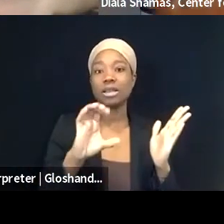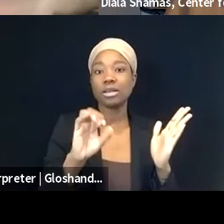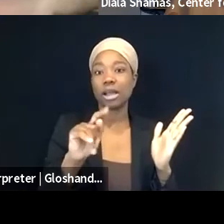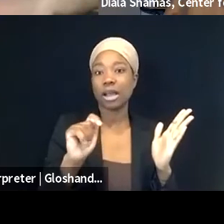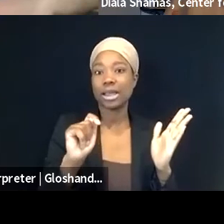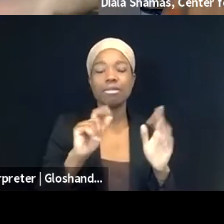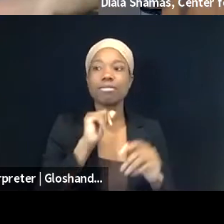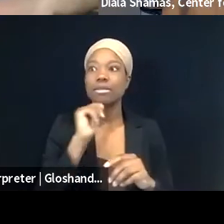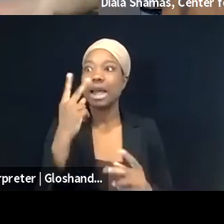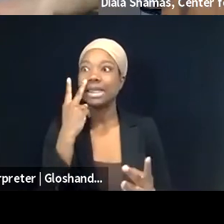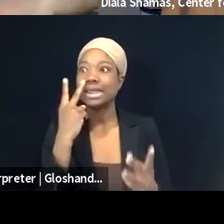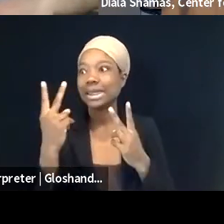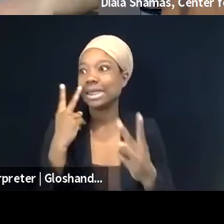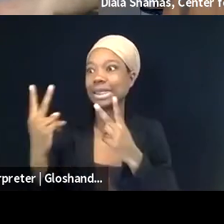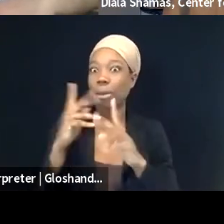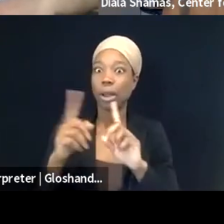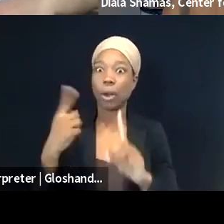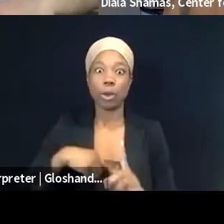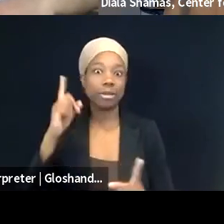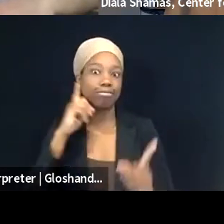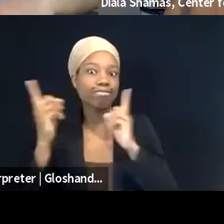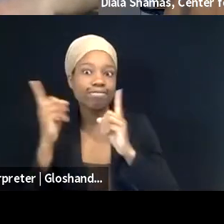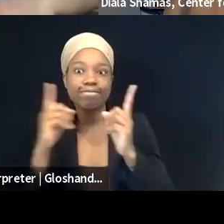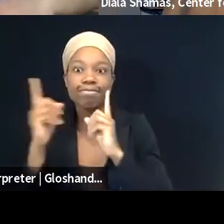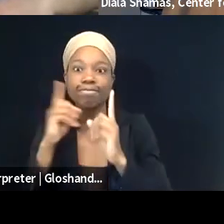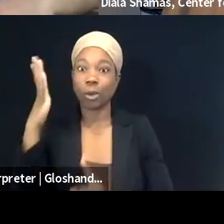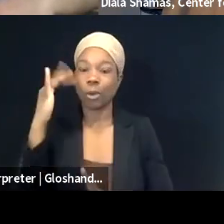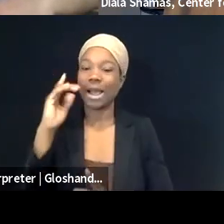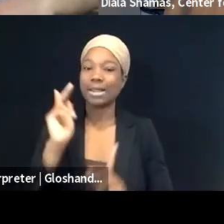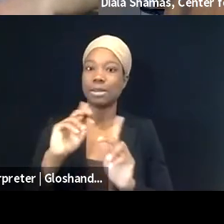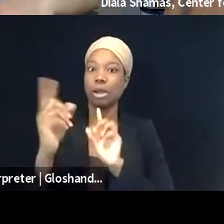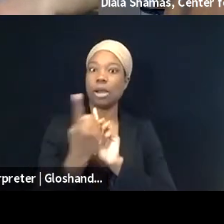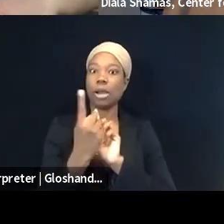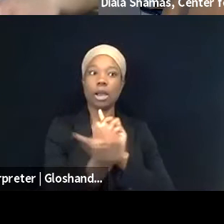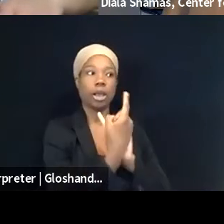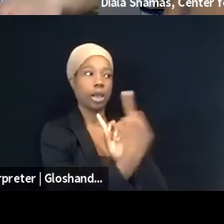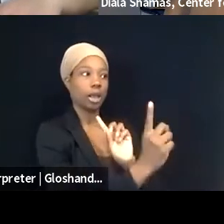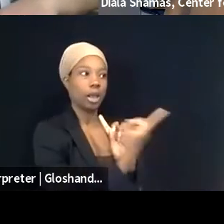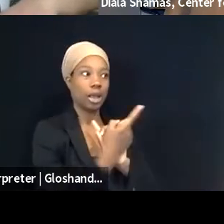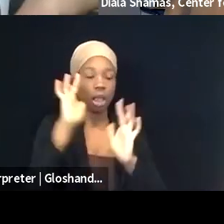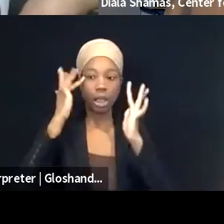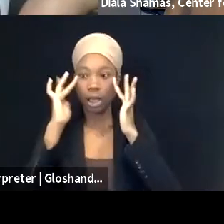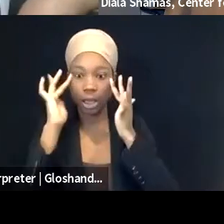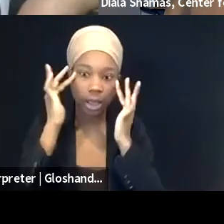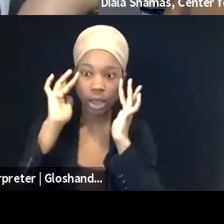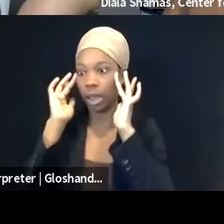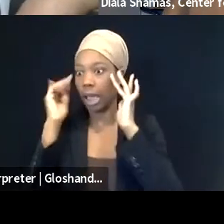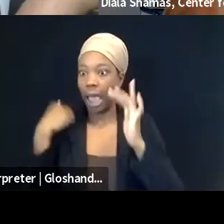frankly panicked about, you know, their potential liability, and they're not used to hearing,